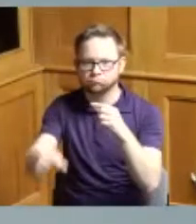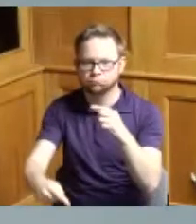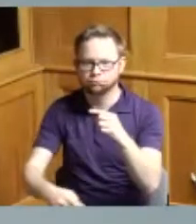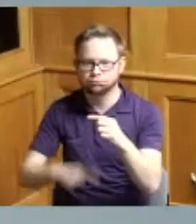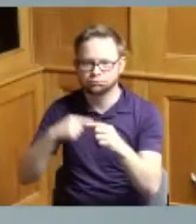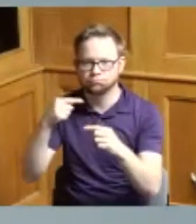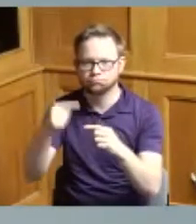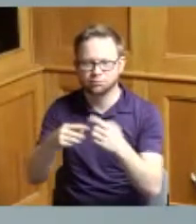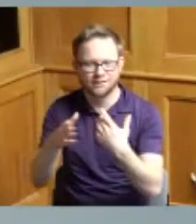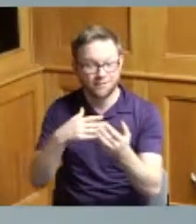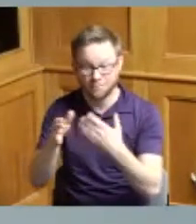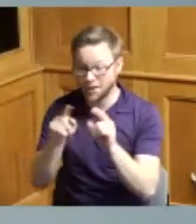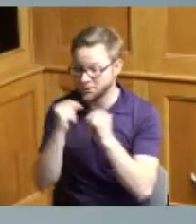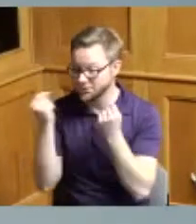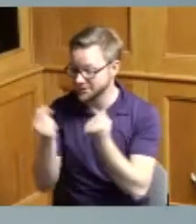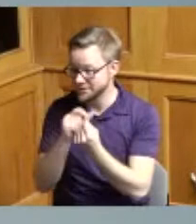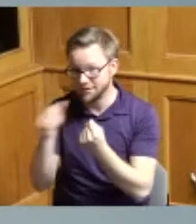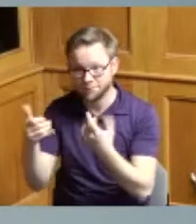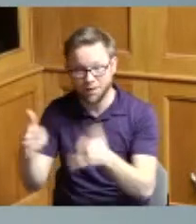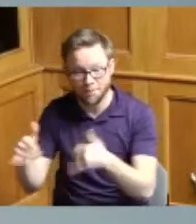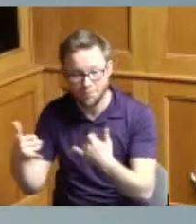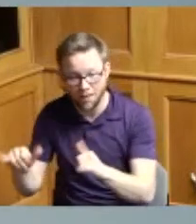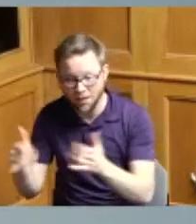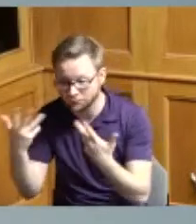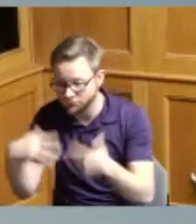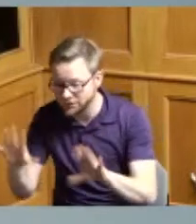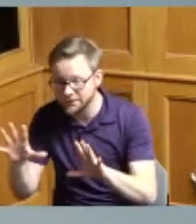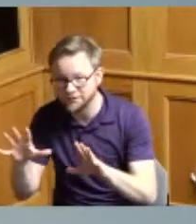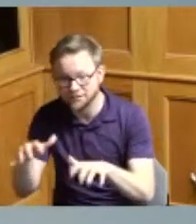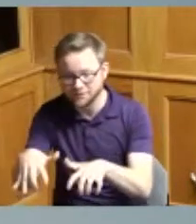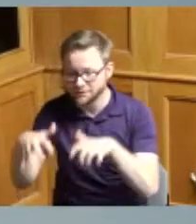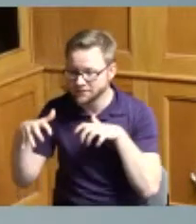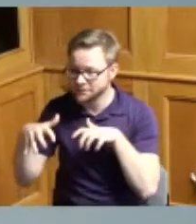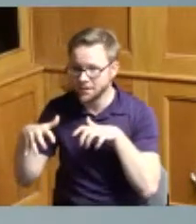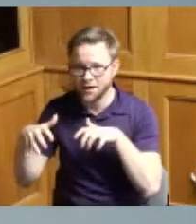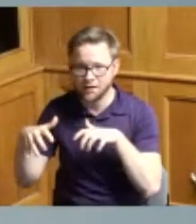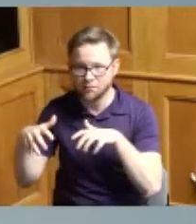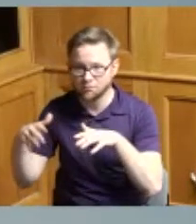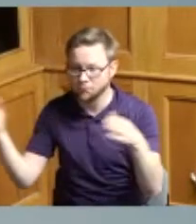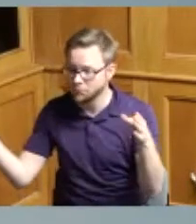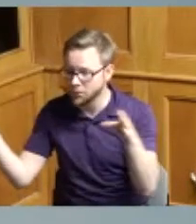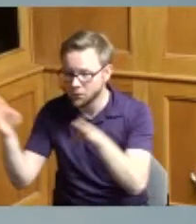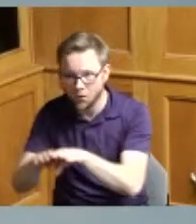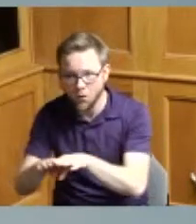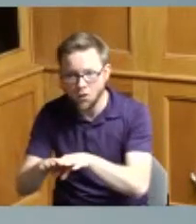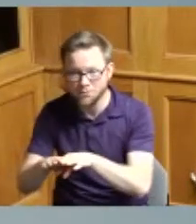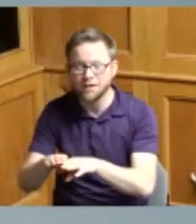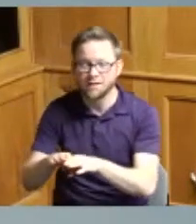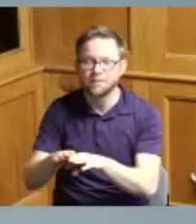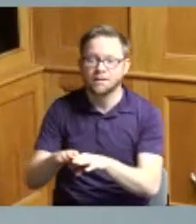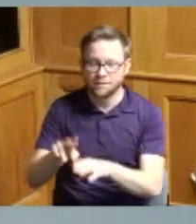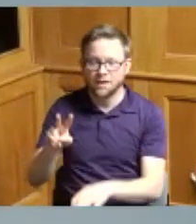the team is not playing the stadium's closed up Joe Feldcamp and his team from the security staff